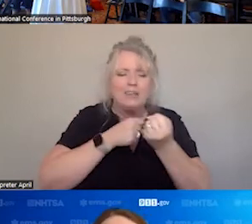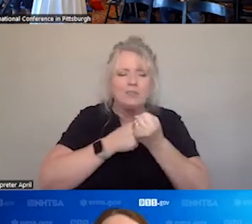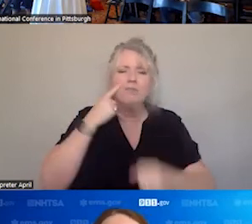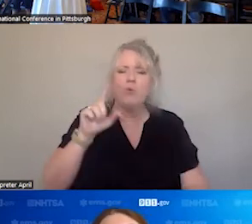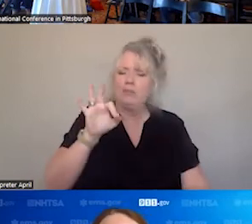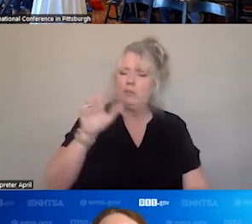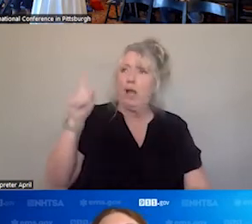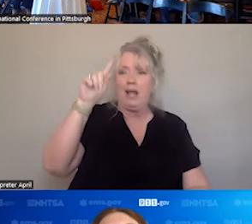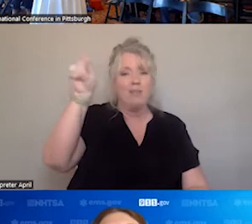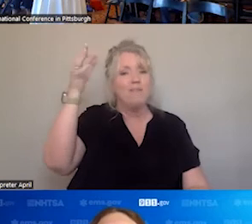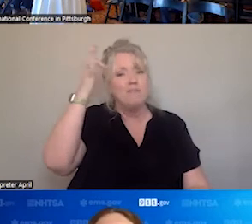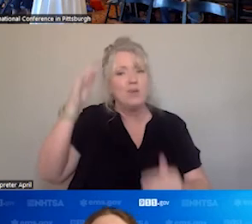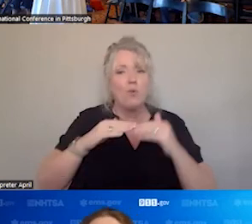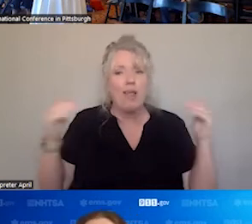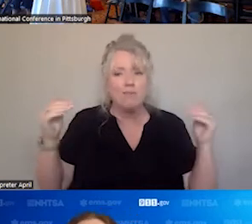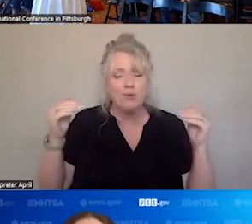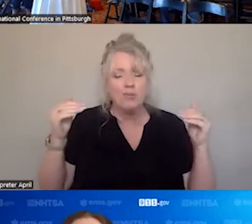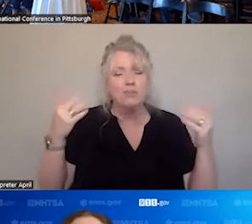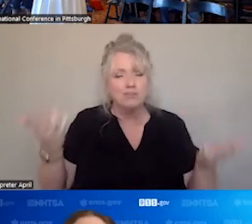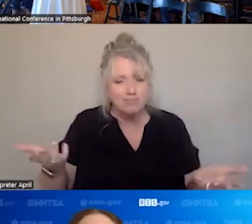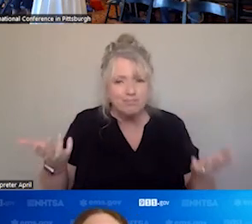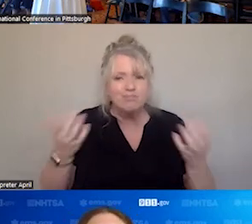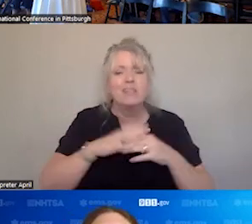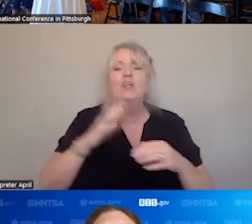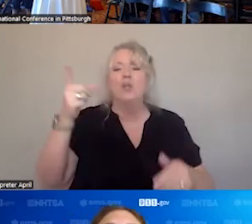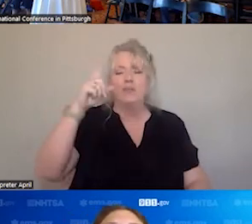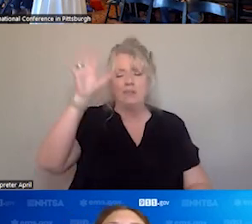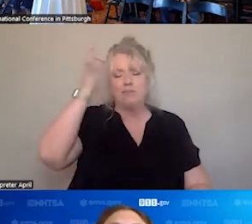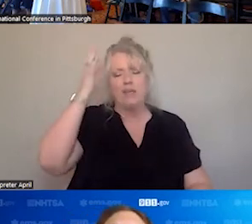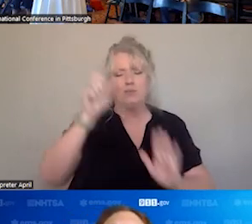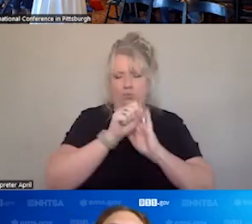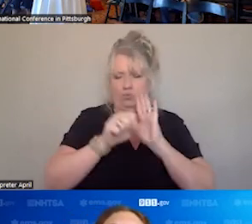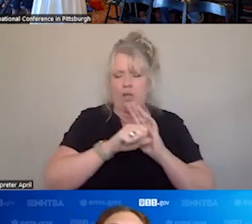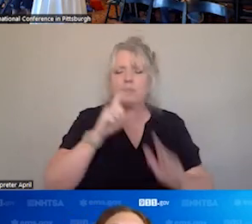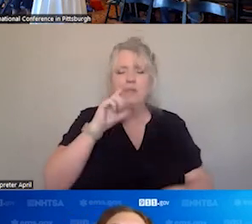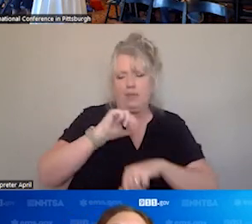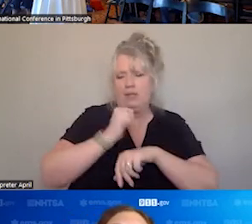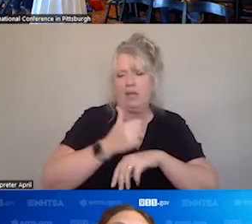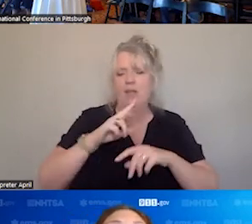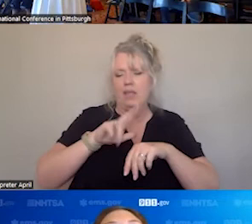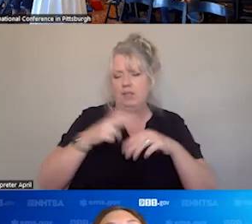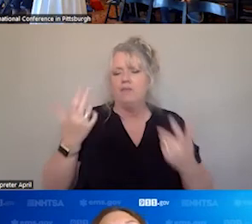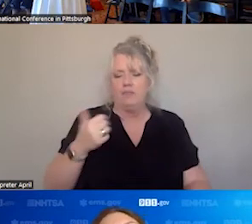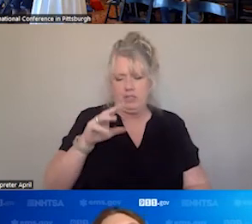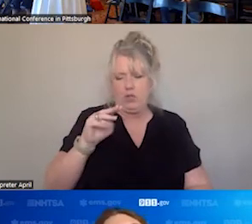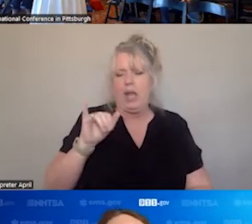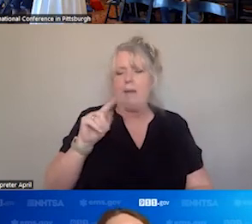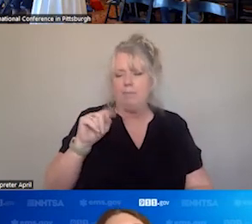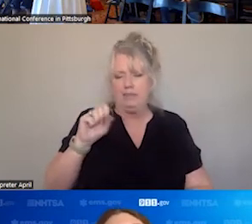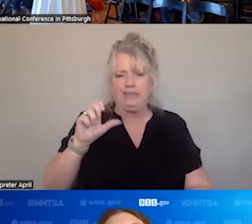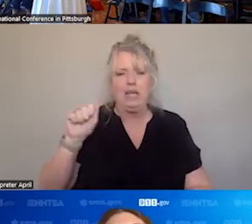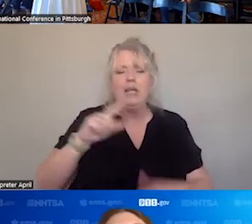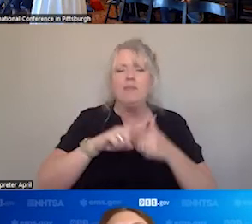LEVEL. SO THE OFFICE, STARTED THE NATIONAL 911 PROGRAM HERE AT NTSA, WE COLLABORATE WITH NTIA,